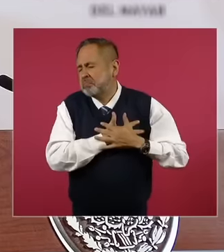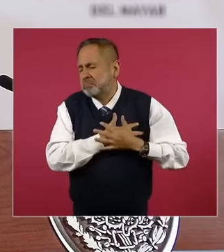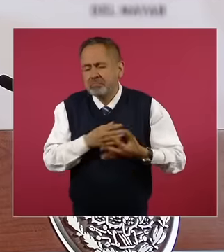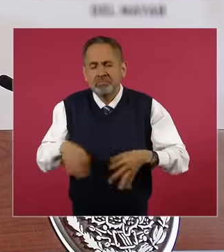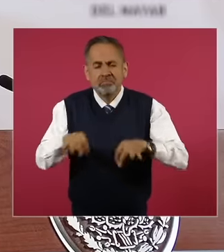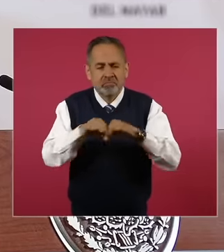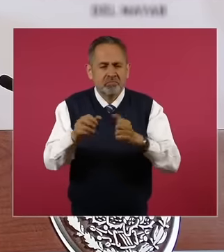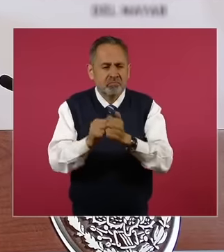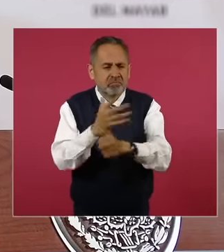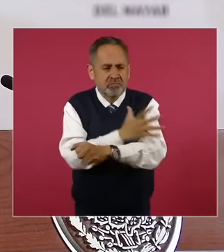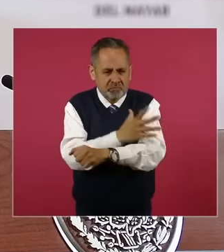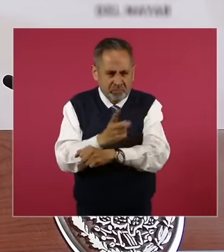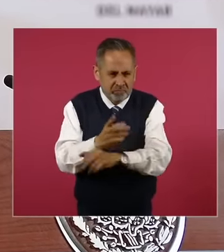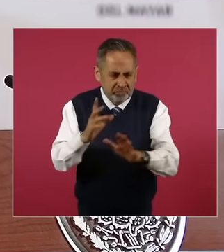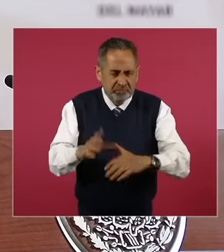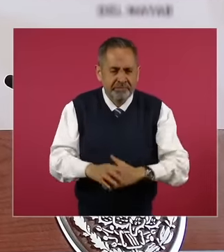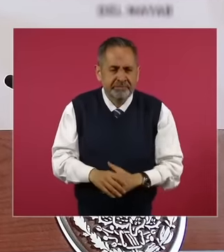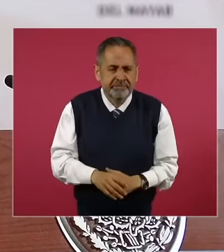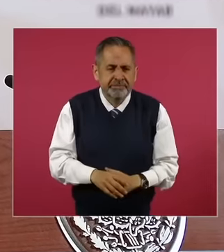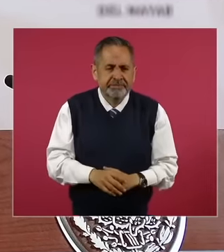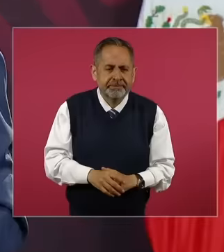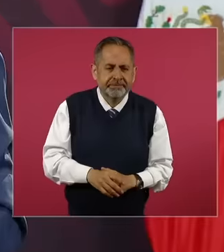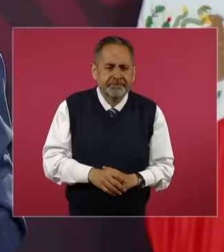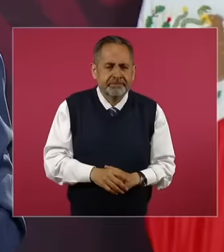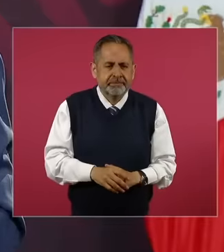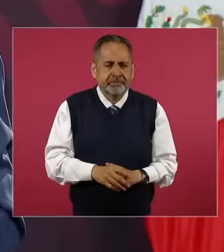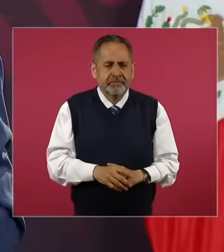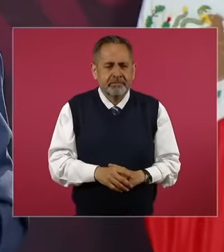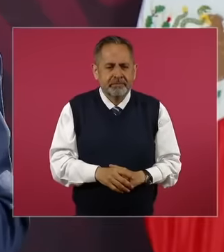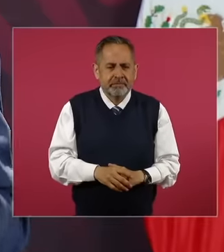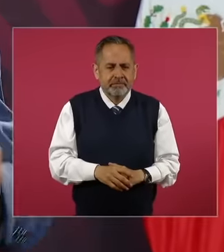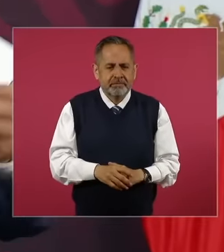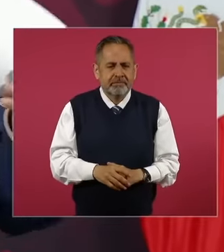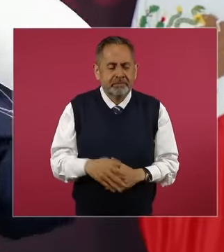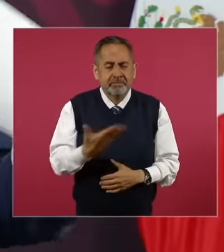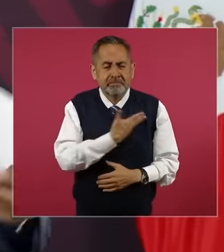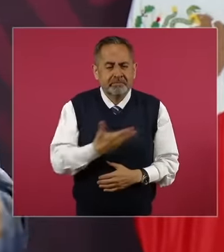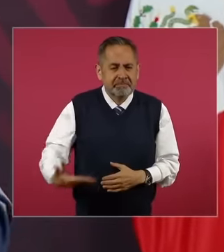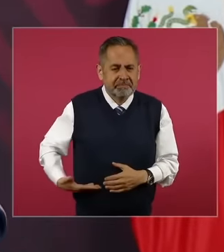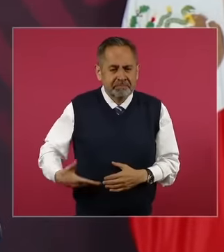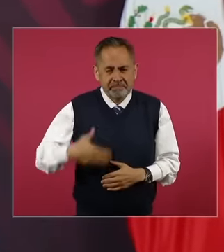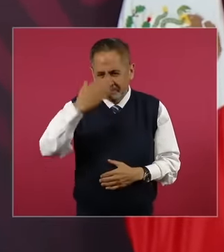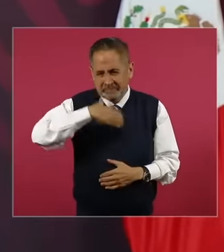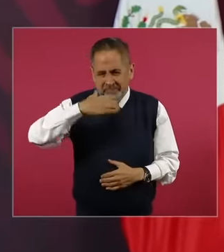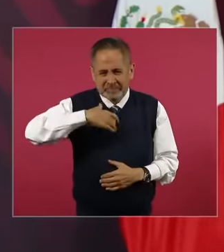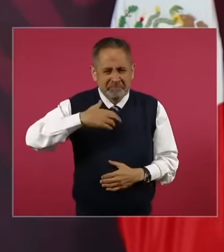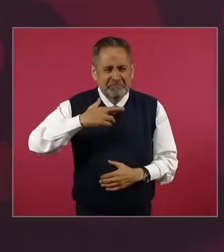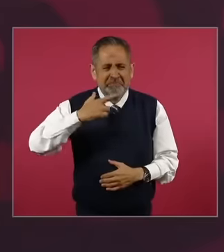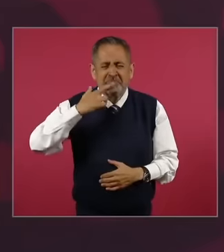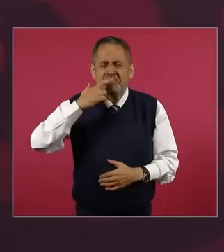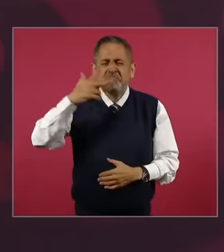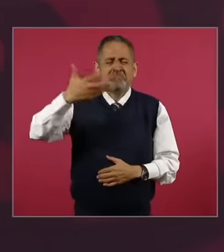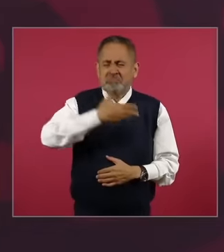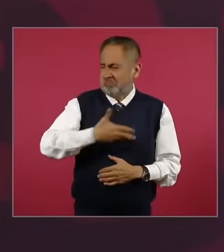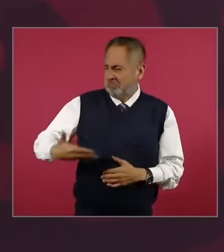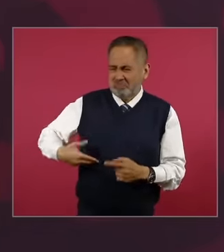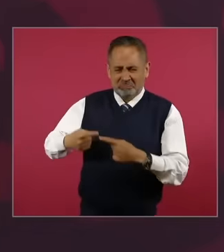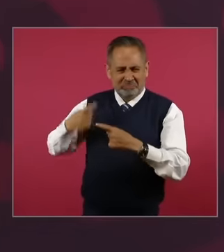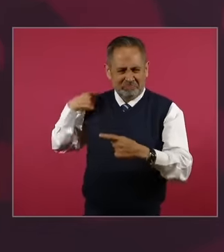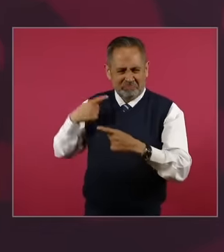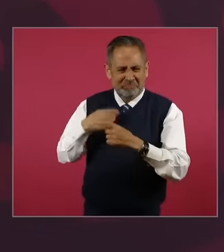honest, President Cárdenas, the best president of the 20th century, did not finish